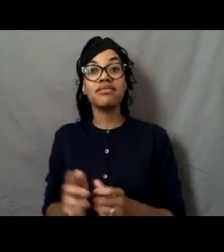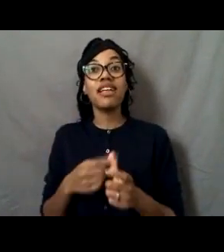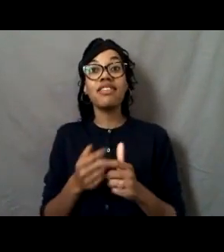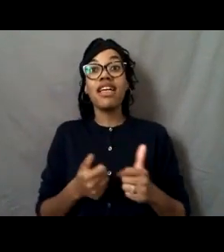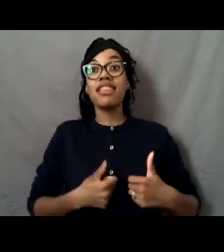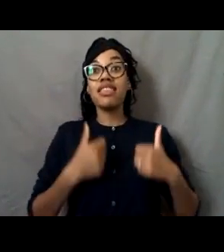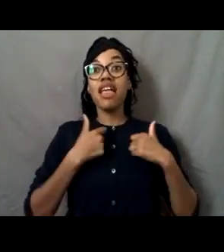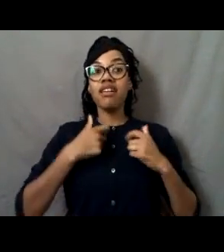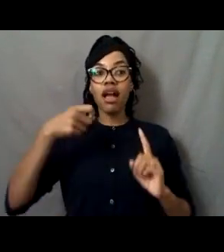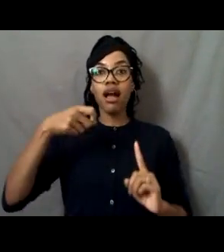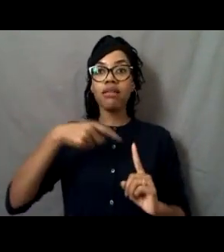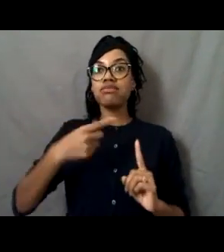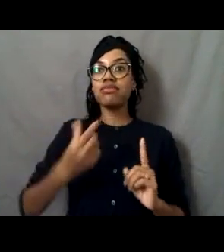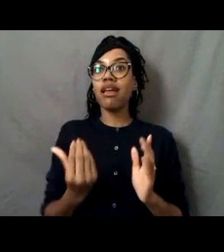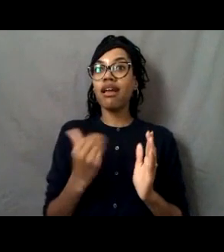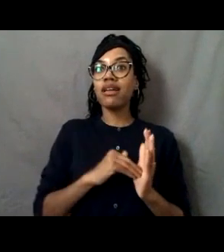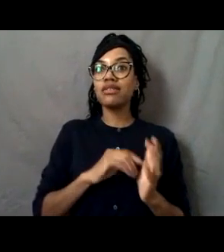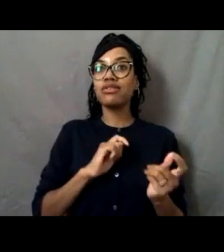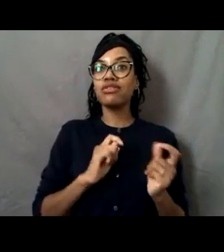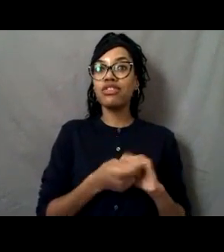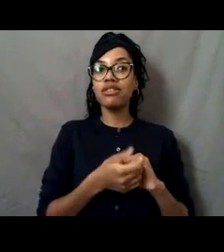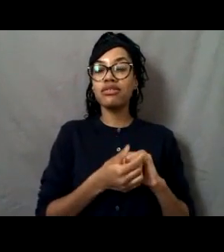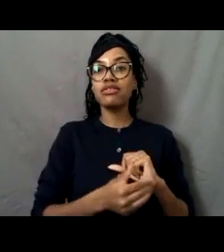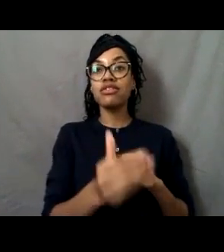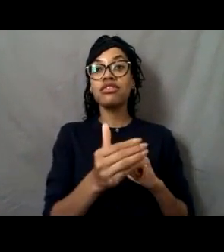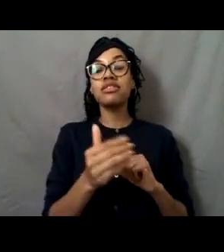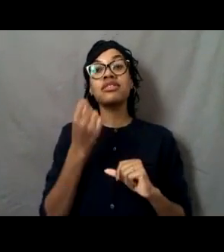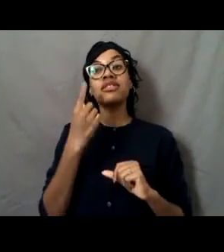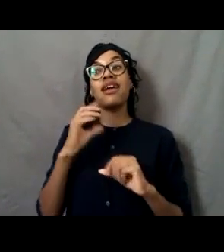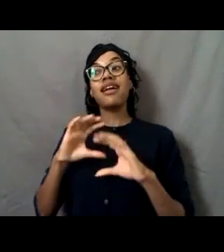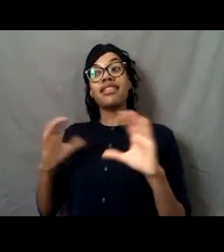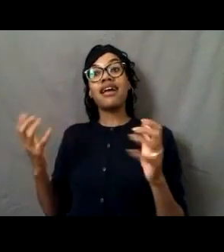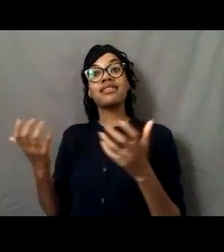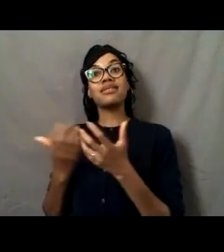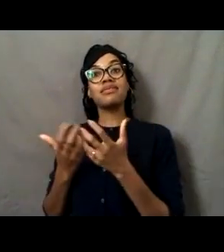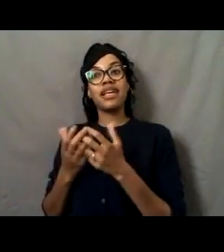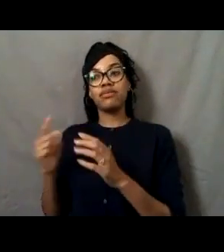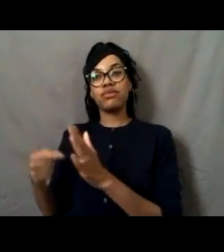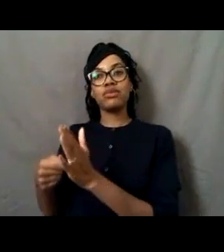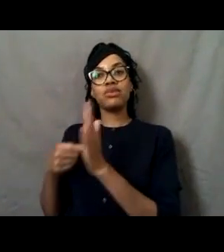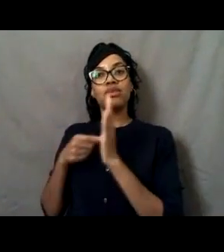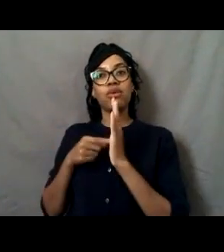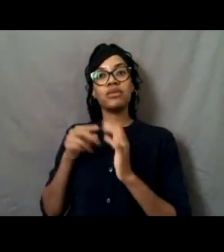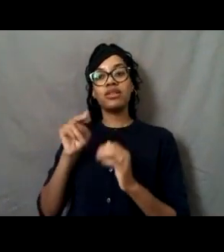One of my classmates happened to show me the website for the NOAA Corps.